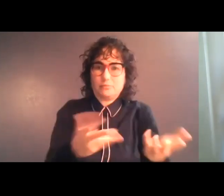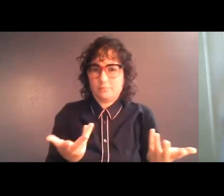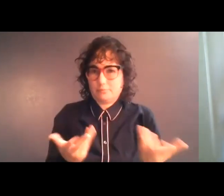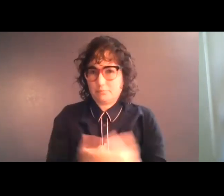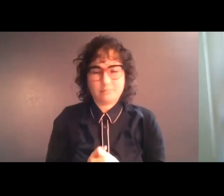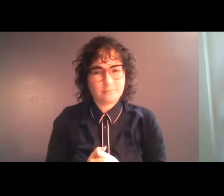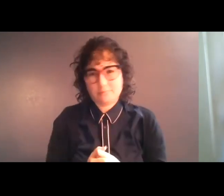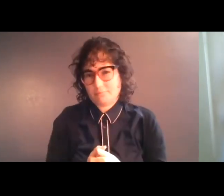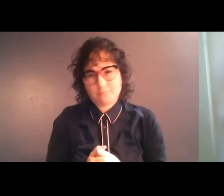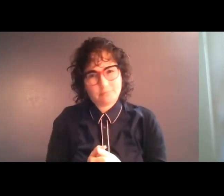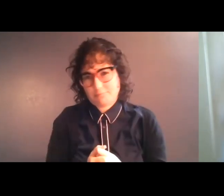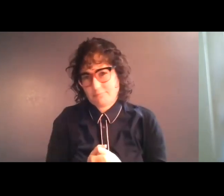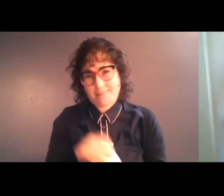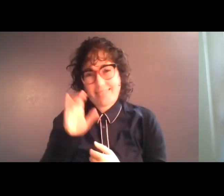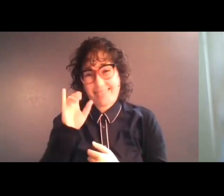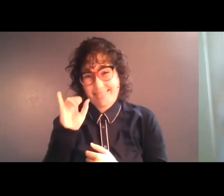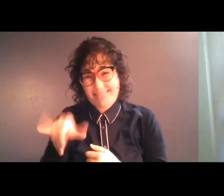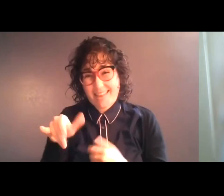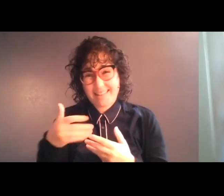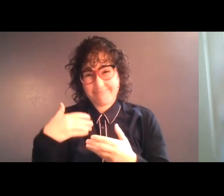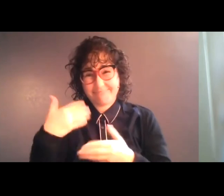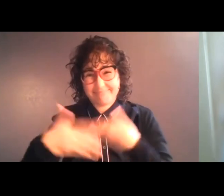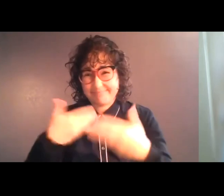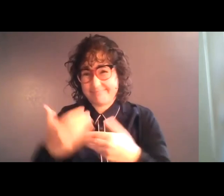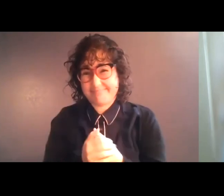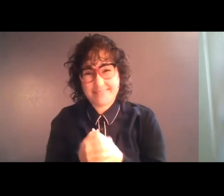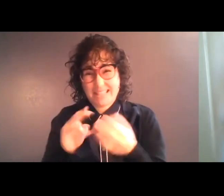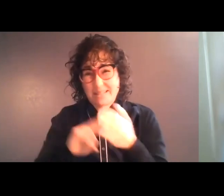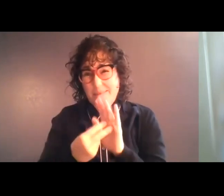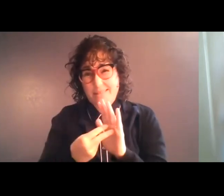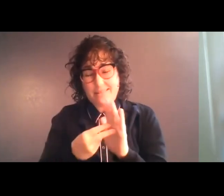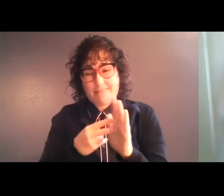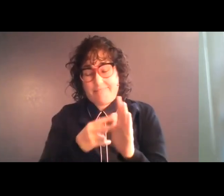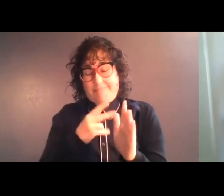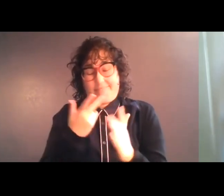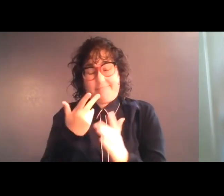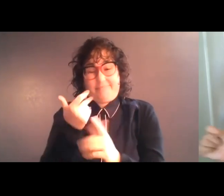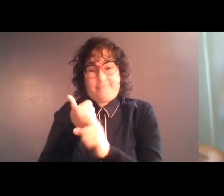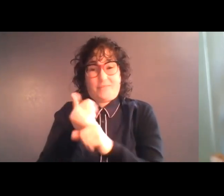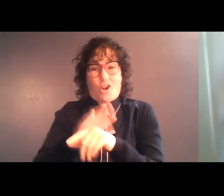... This way of doing things, it's every man for himself. And -- these people think that